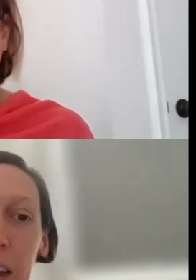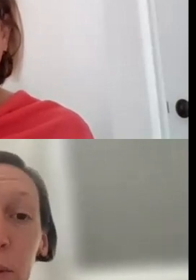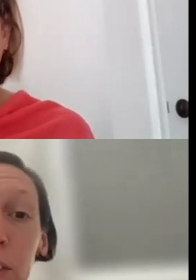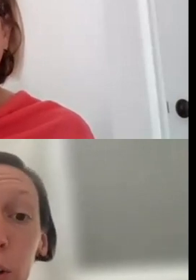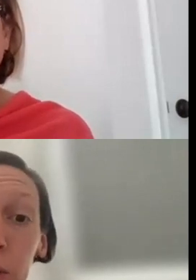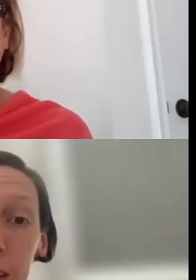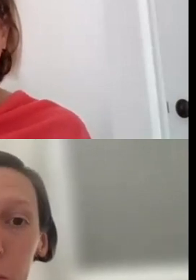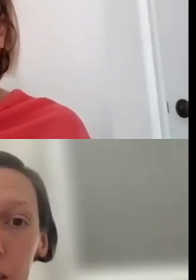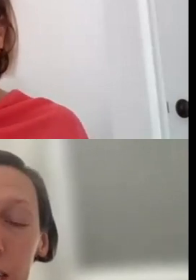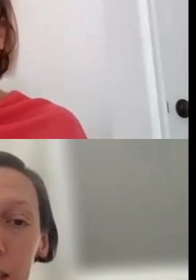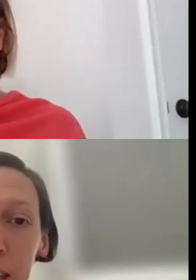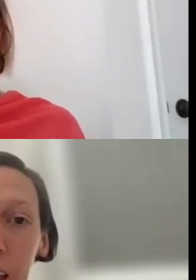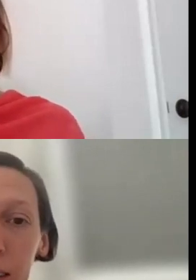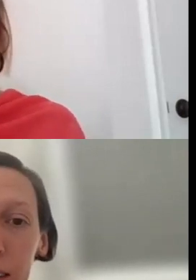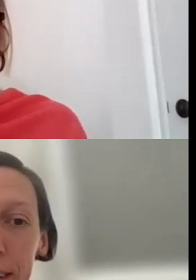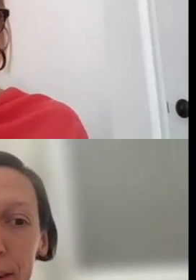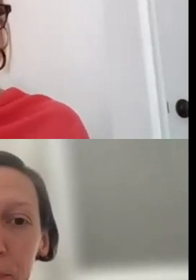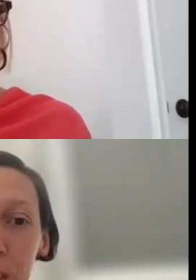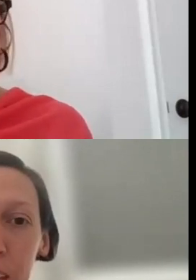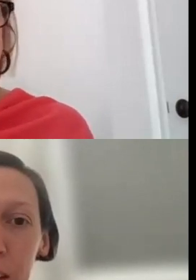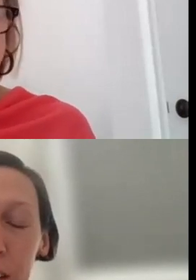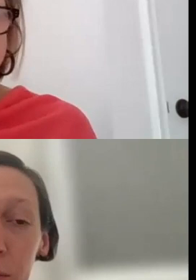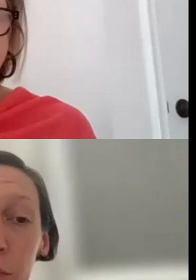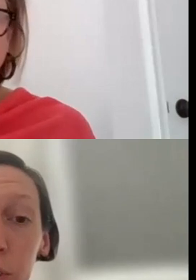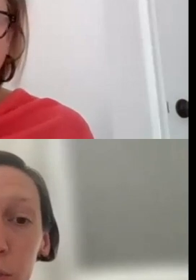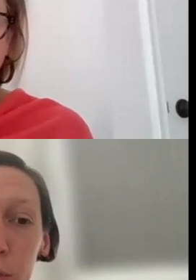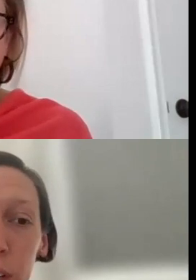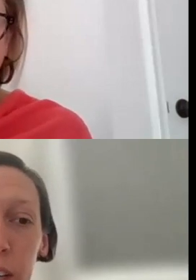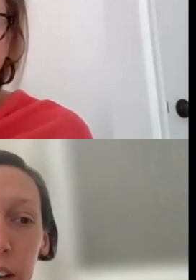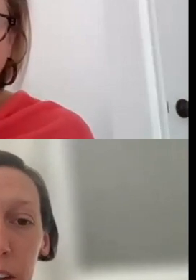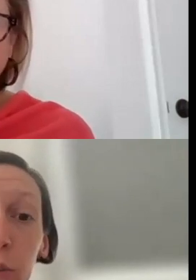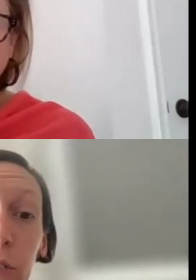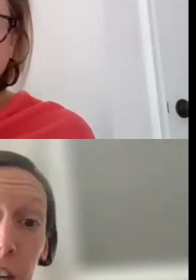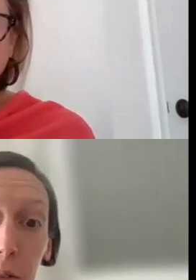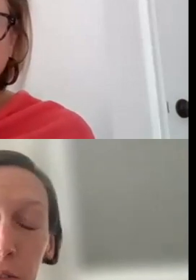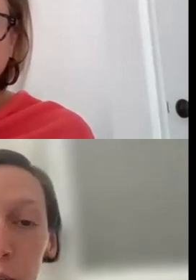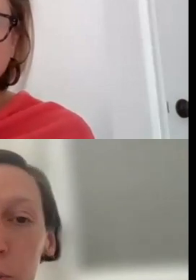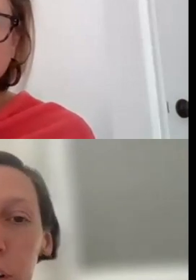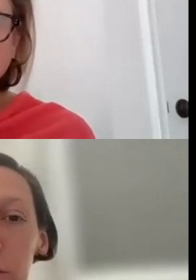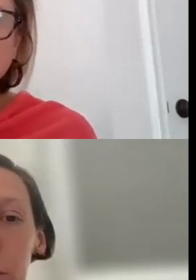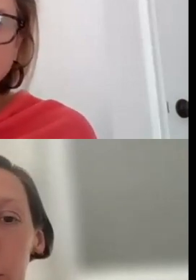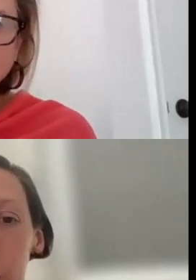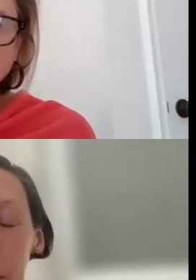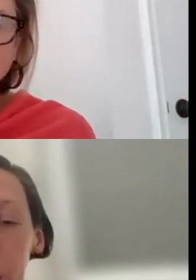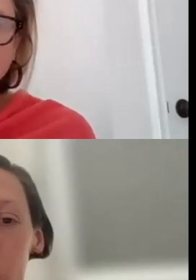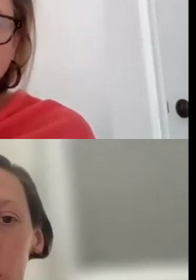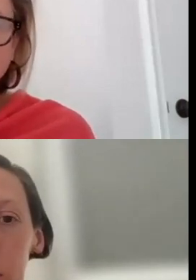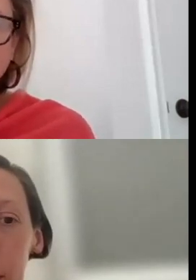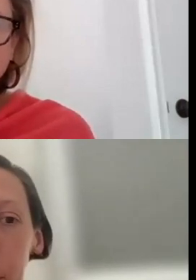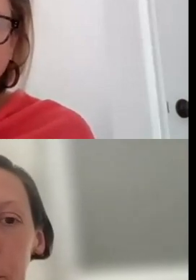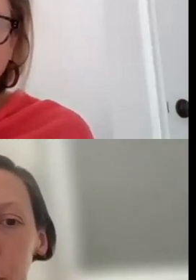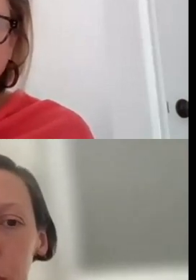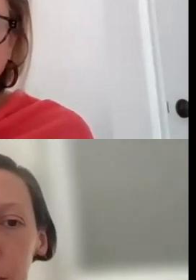WITH THOSE EXPERTISE THAT CAN, CAN REVIEW, DO A FAIR REVIEW OF THOSE APPLICATIONS WITH